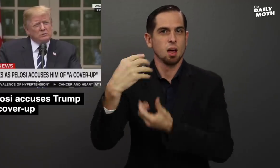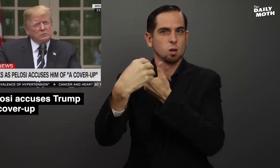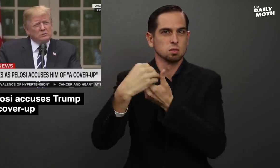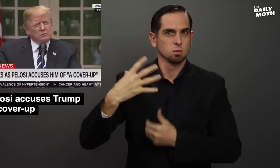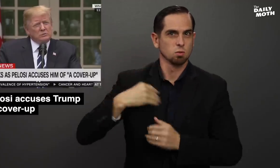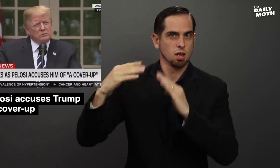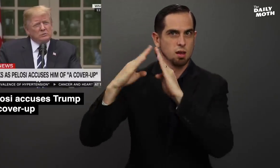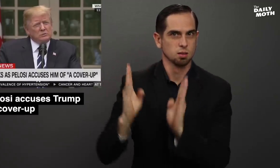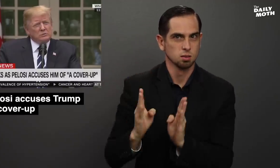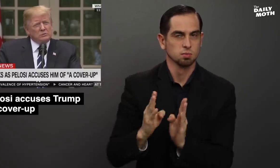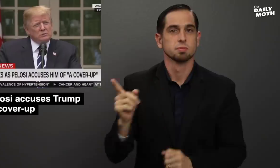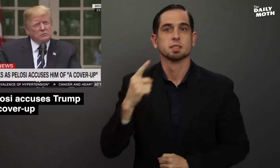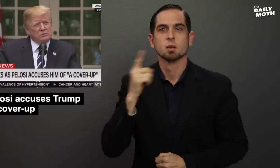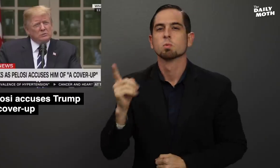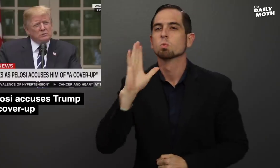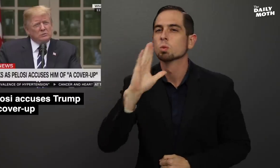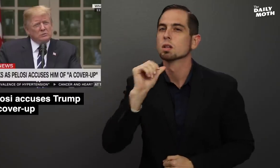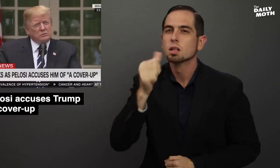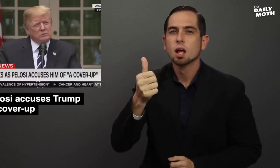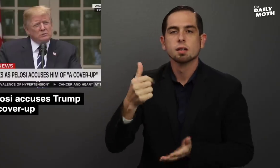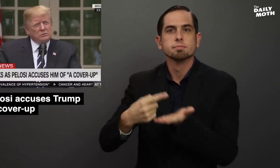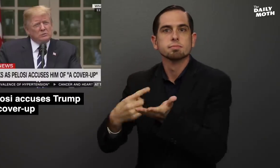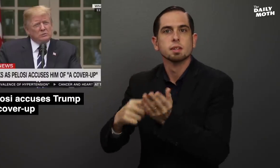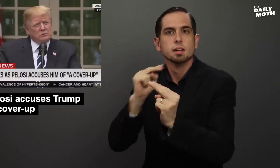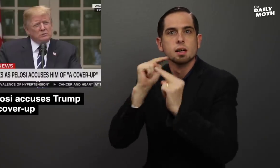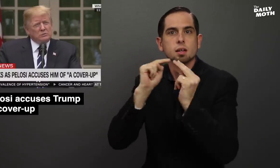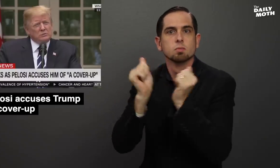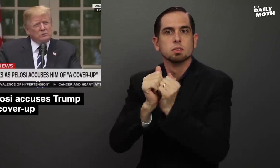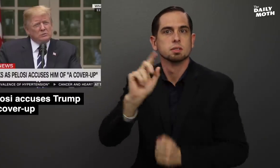outside of the White House to say he will not negotiate